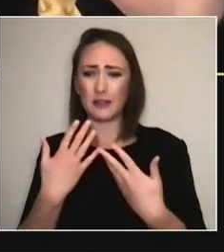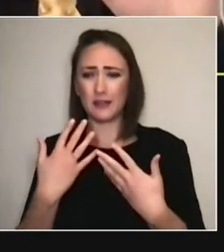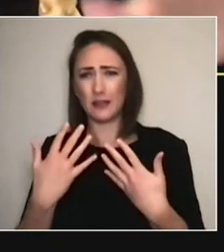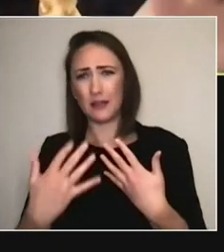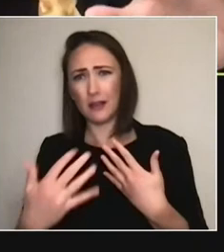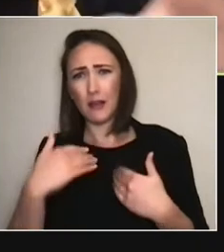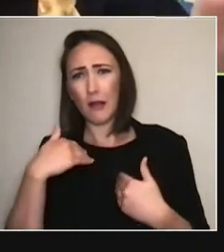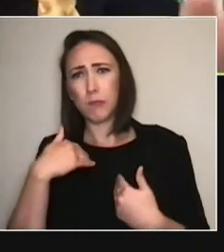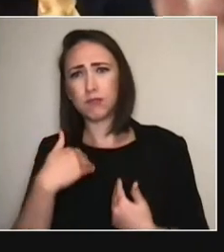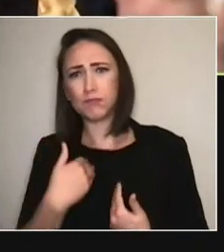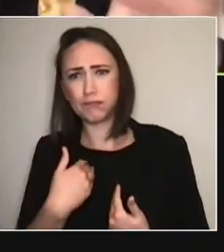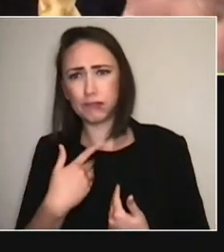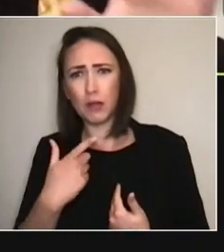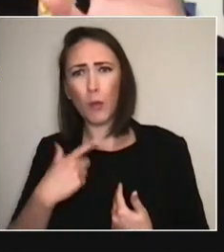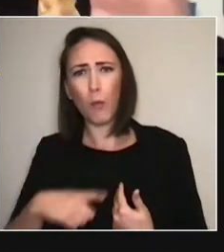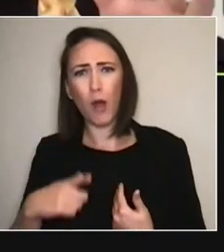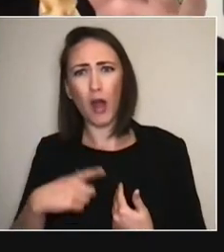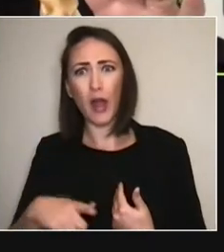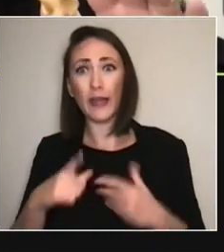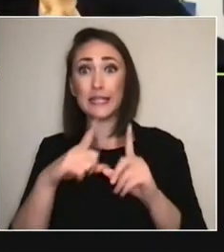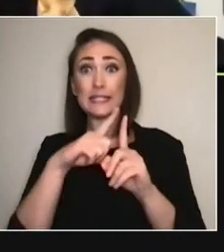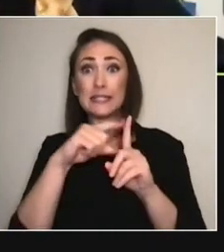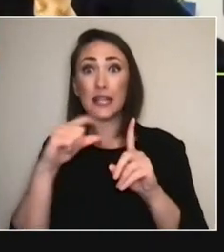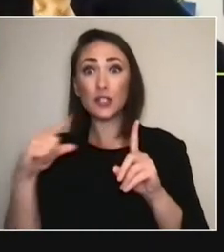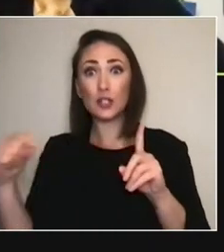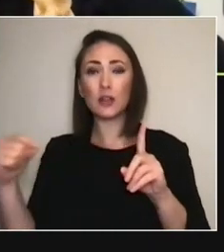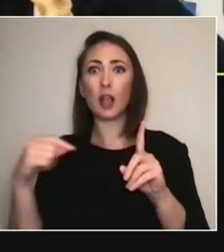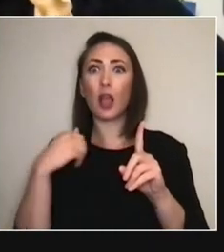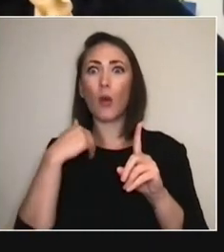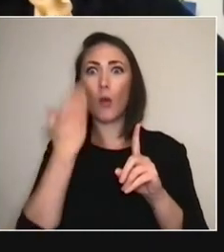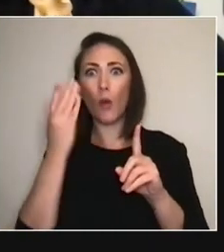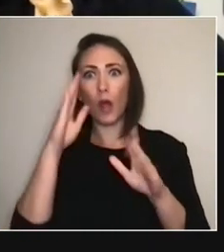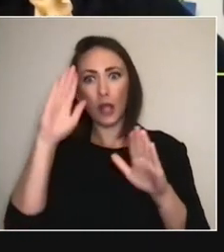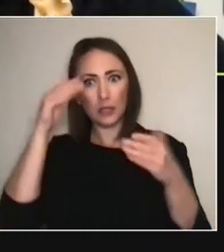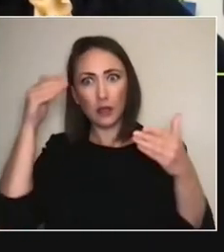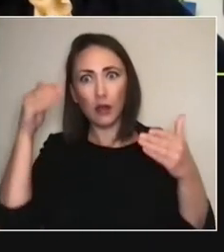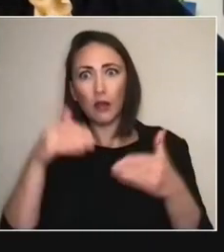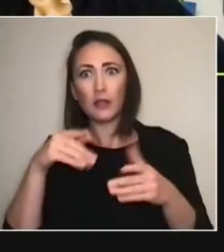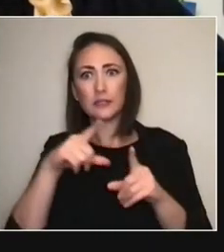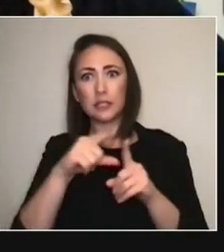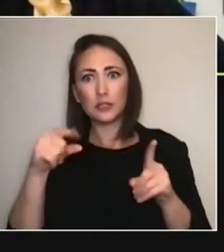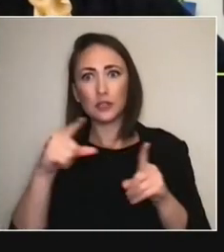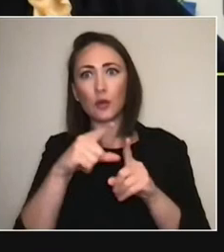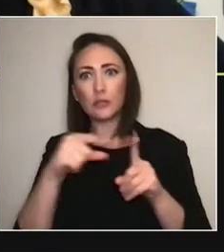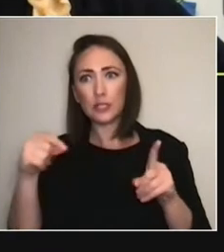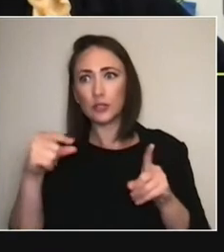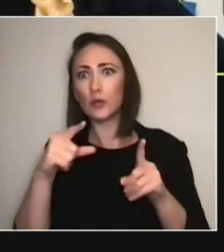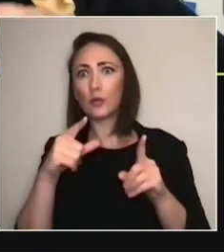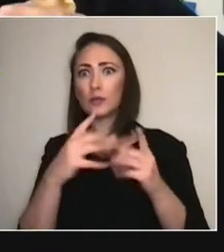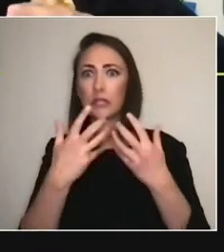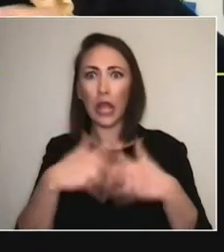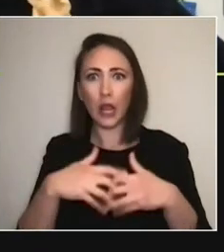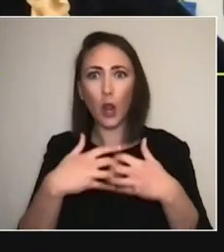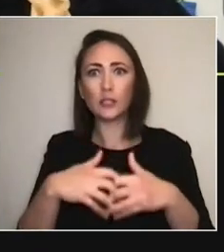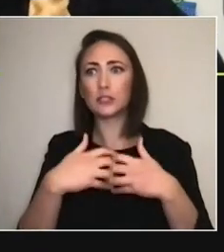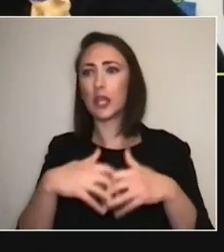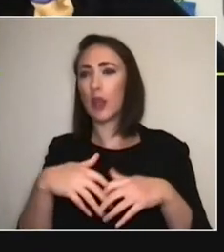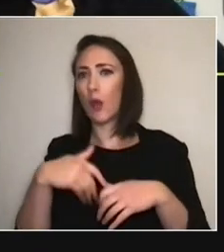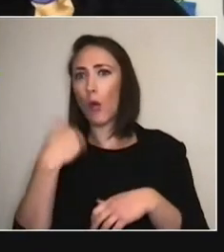in terms of the digital distractions that we have constantly and the tech that keeps us on